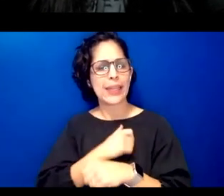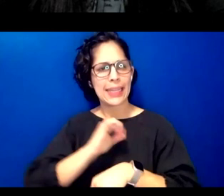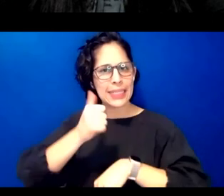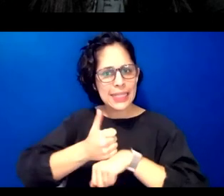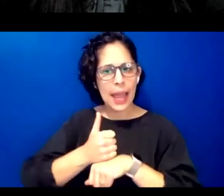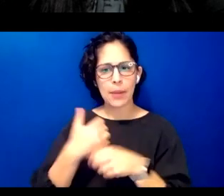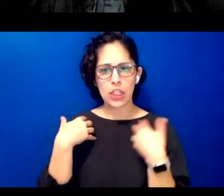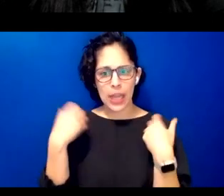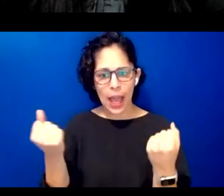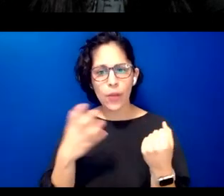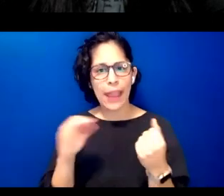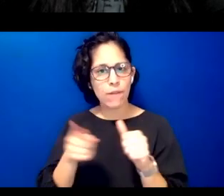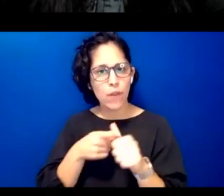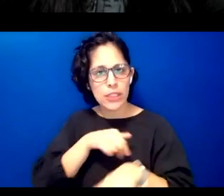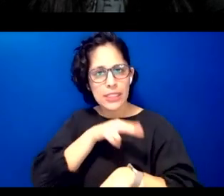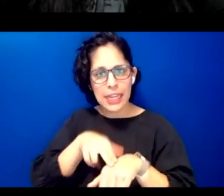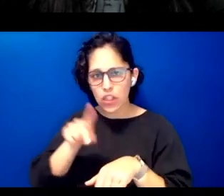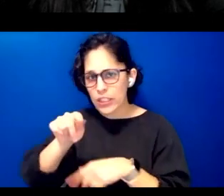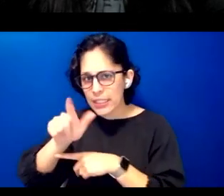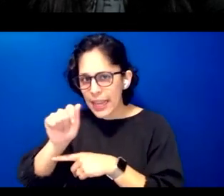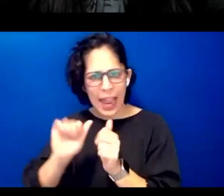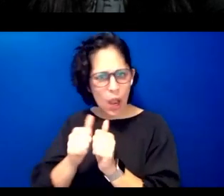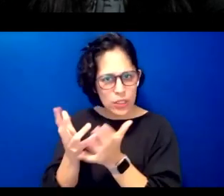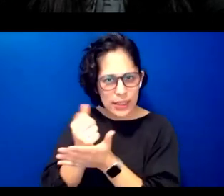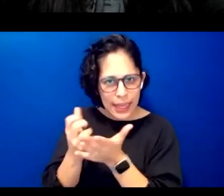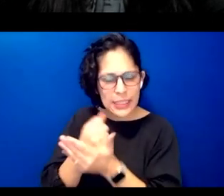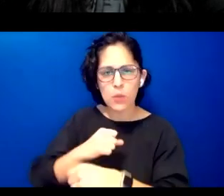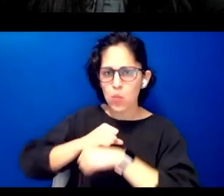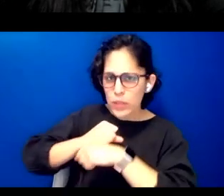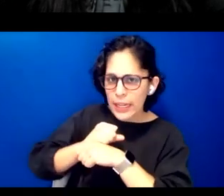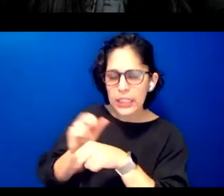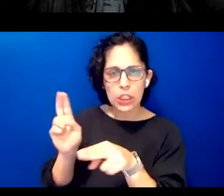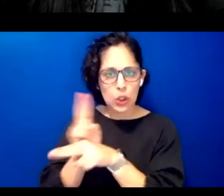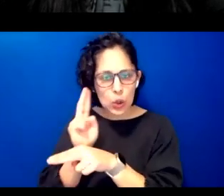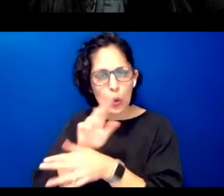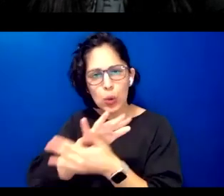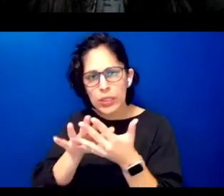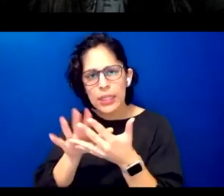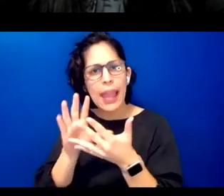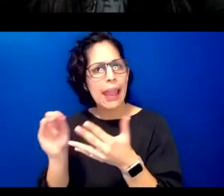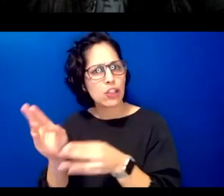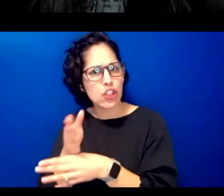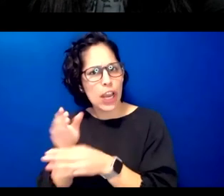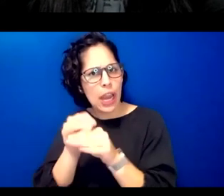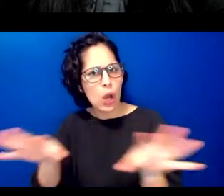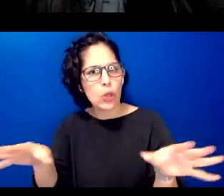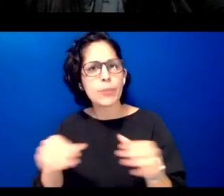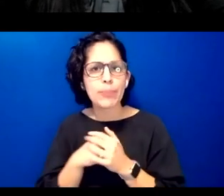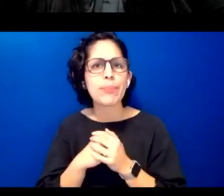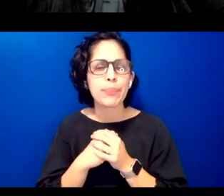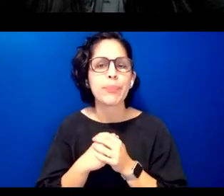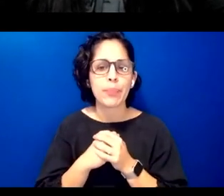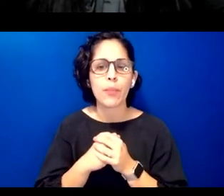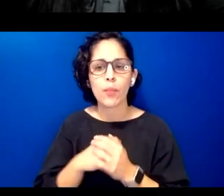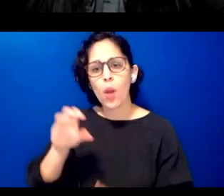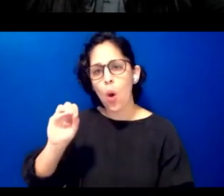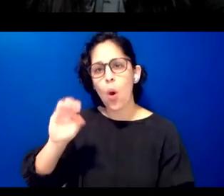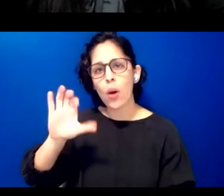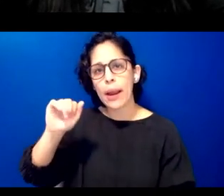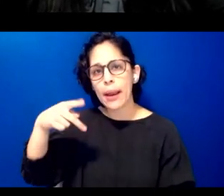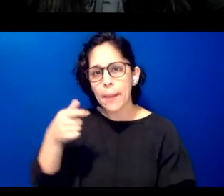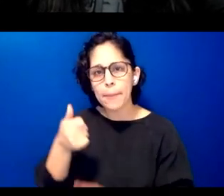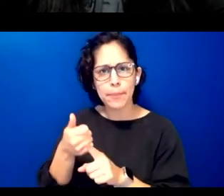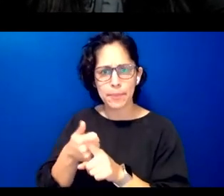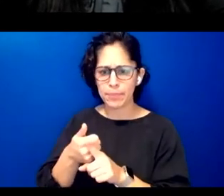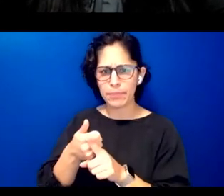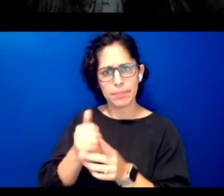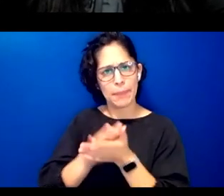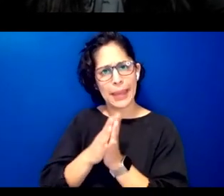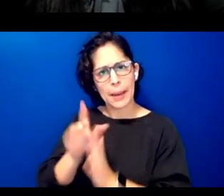information will be collected protected used and or shared ocap is a tool to support data